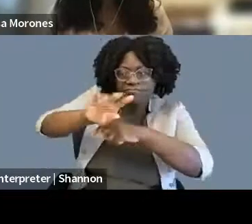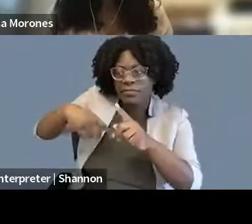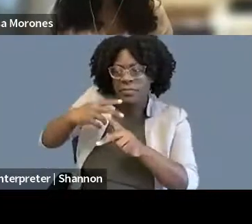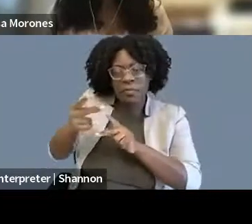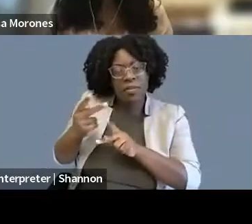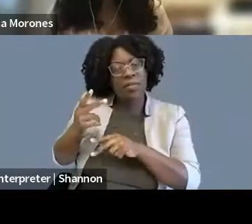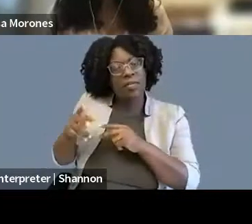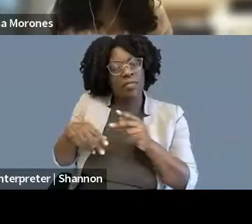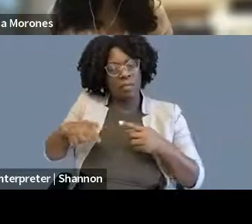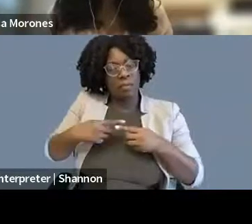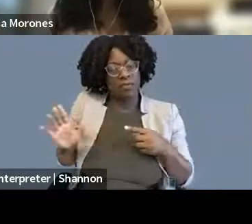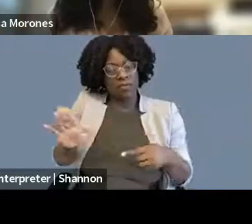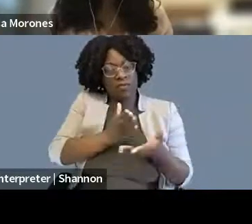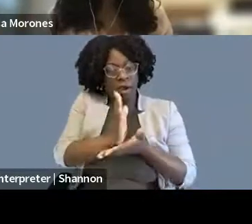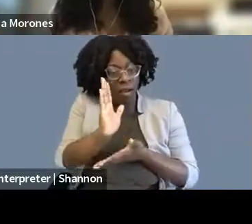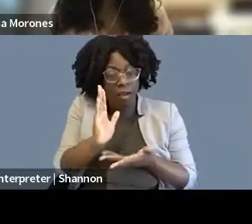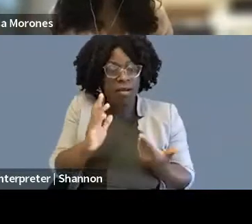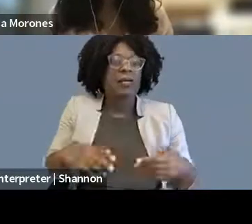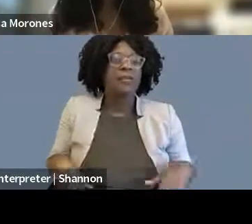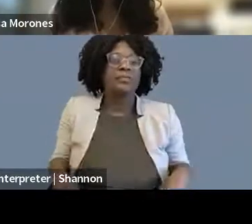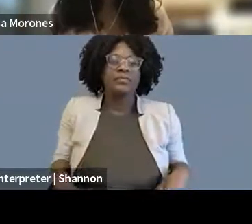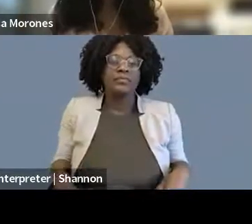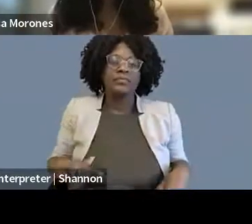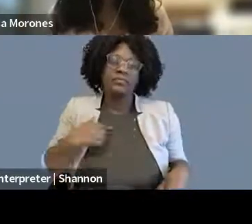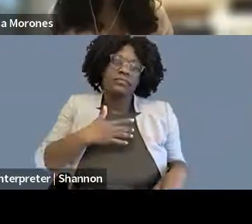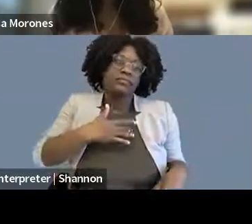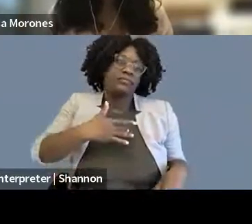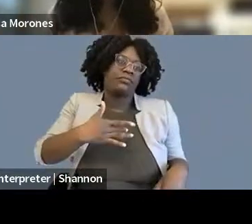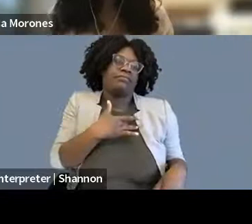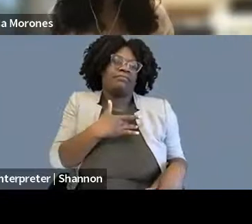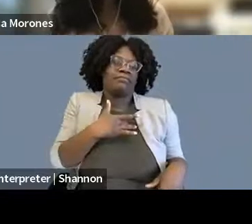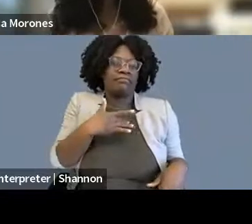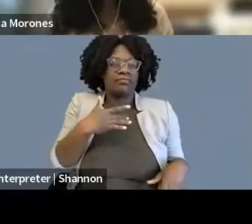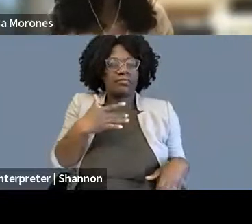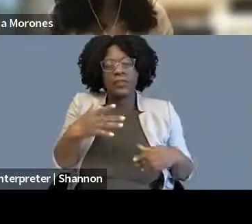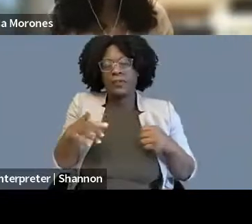I have sort of this fondness for First Amendment trainings, know your rights trainings.